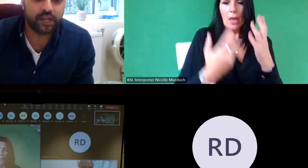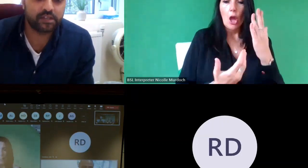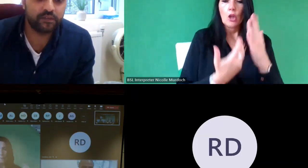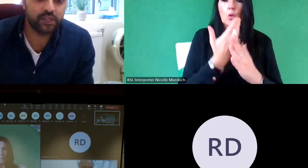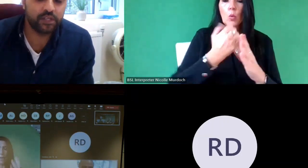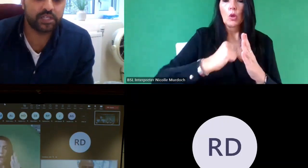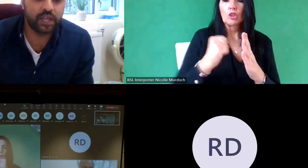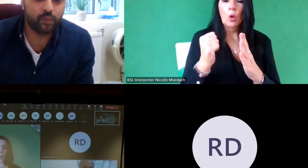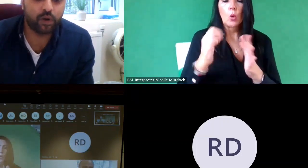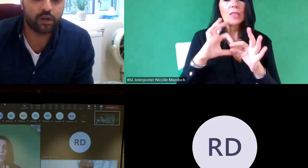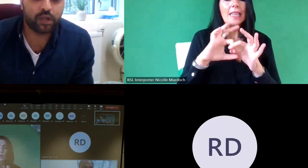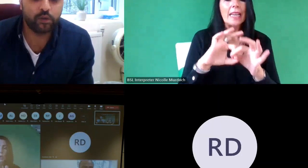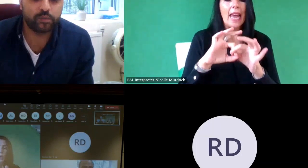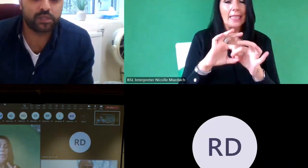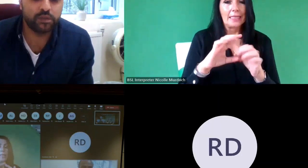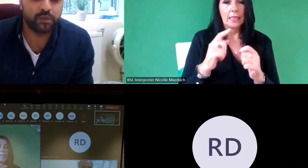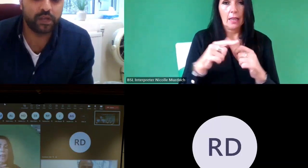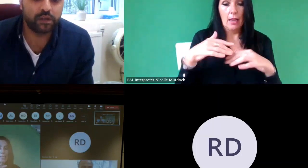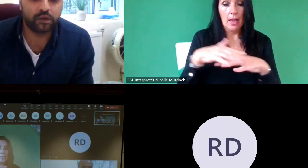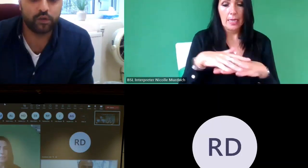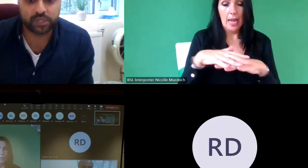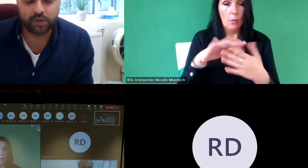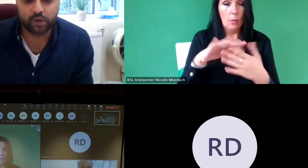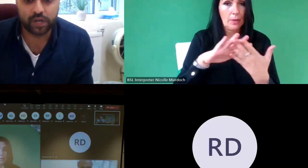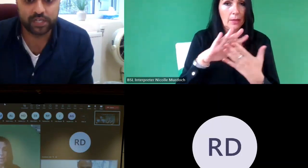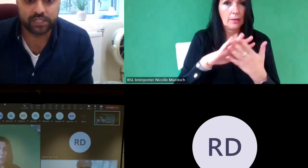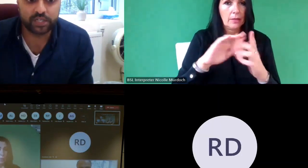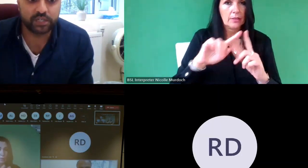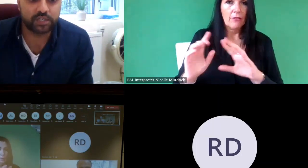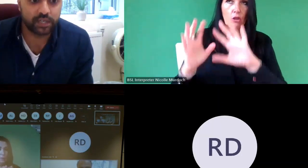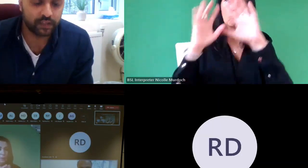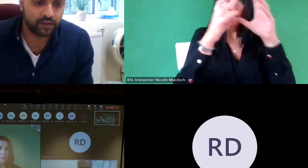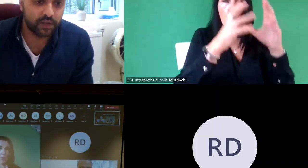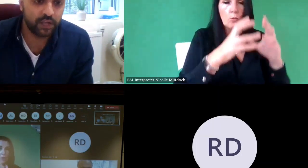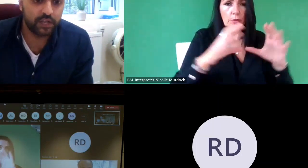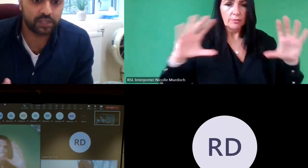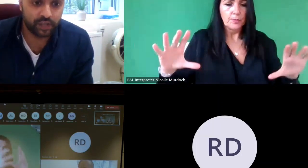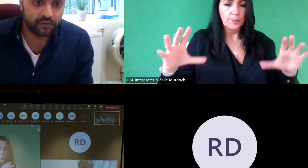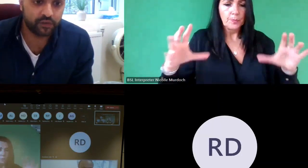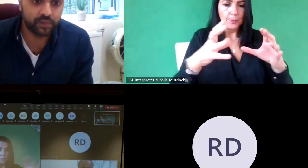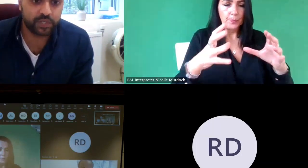effectively this network helps to bring groups and organizations together to learn from each